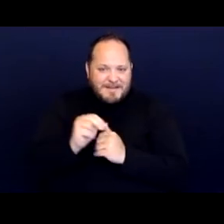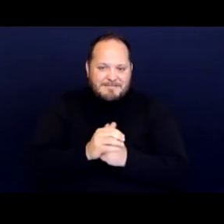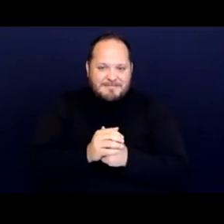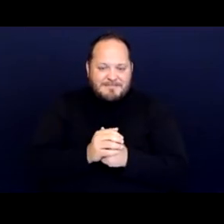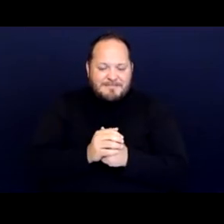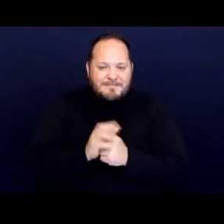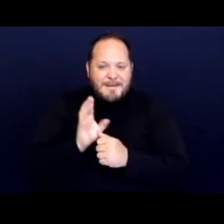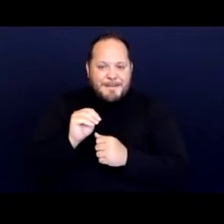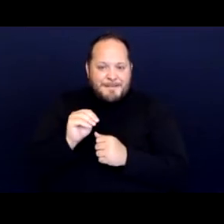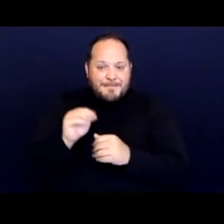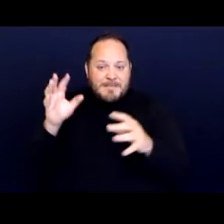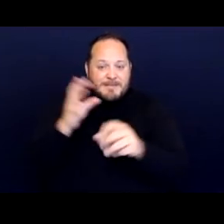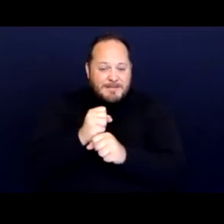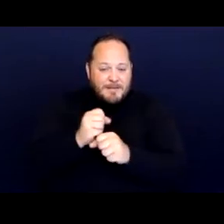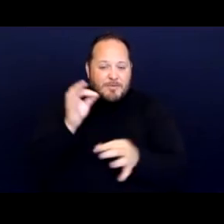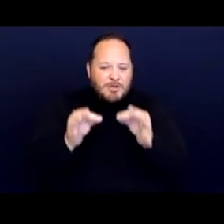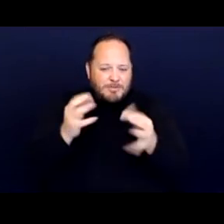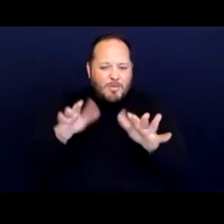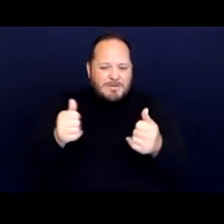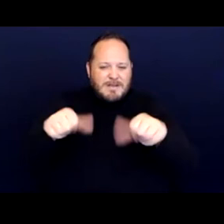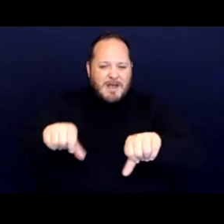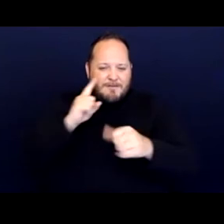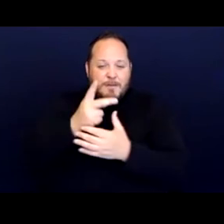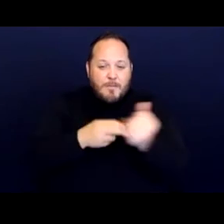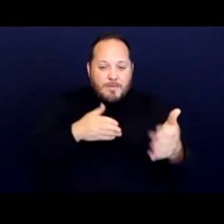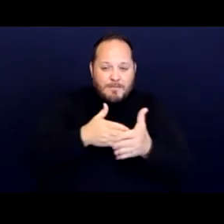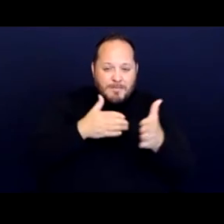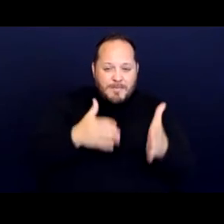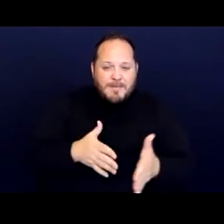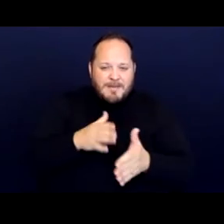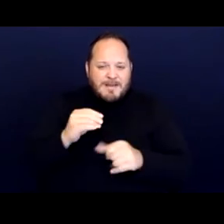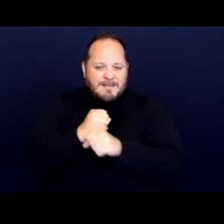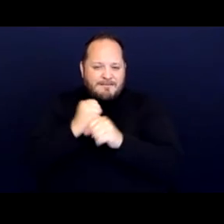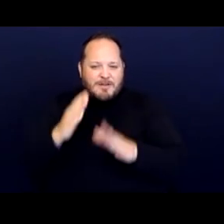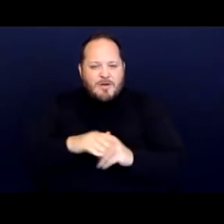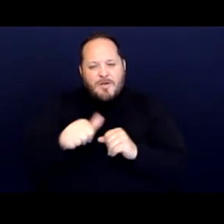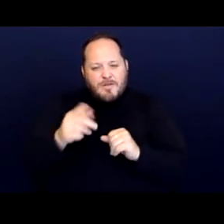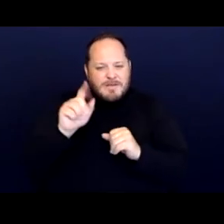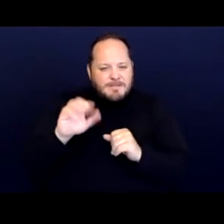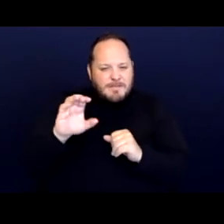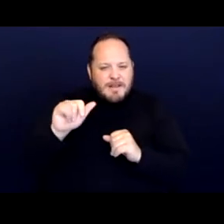summary judgment was denied for both plaintiffs and defendants on the other disability claims because of the genuine issues of fact